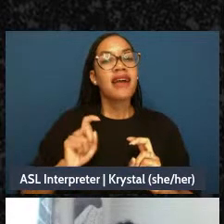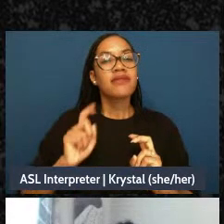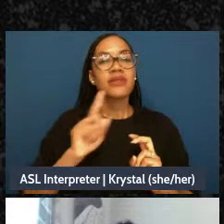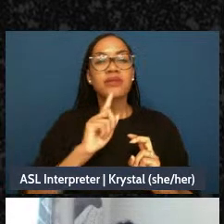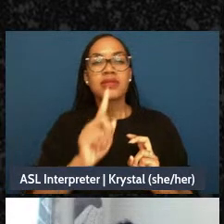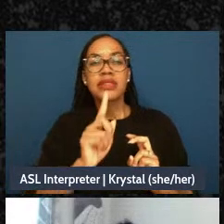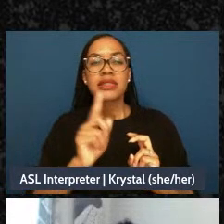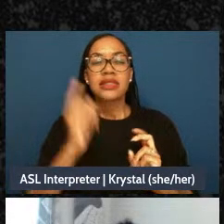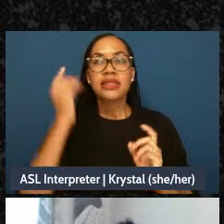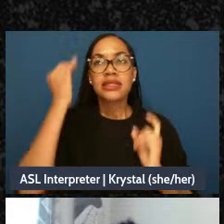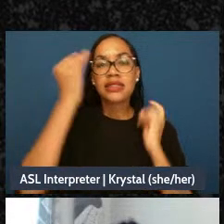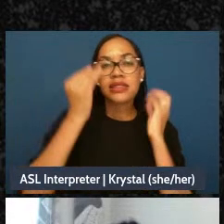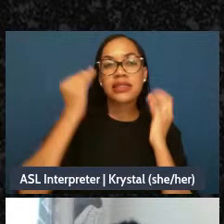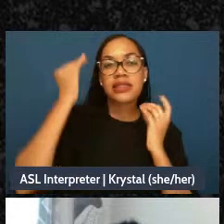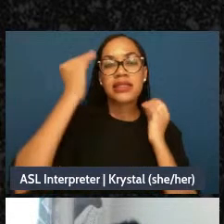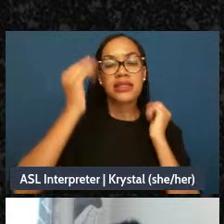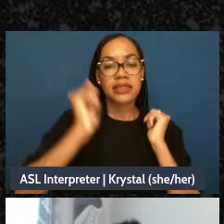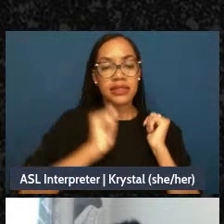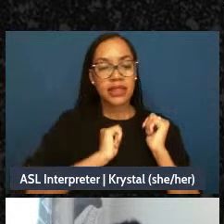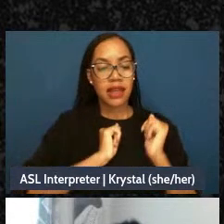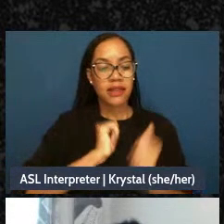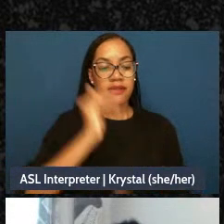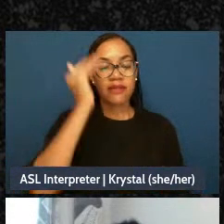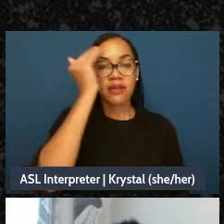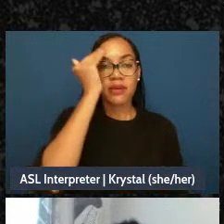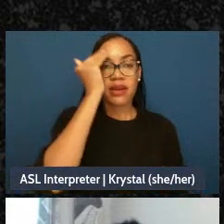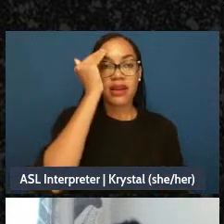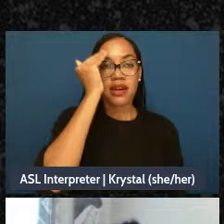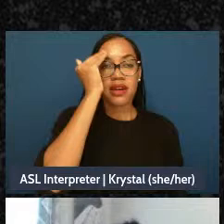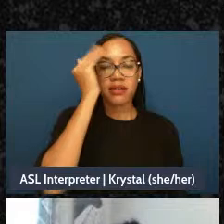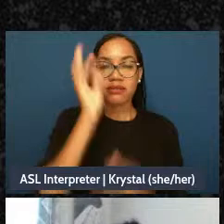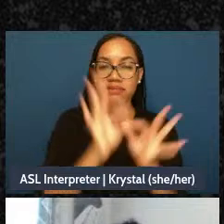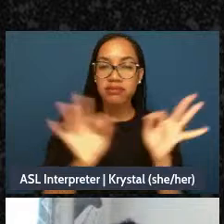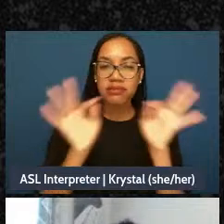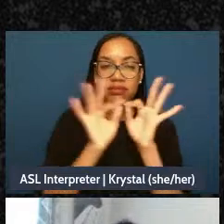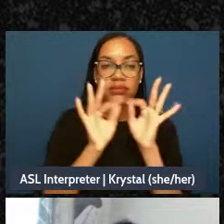to know ourselves, and know what it is that we want, and where we're going where we've been